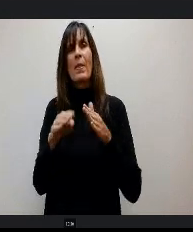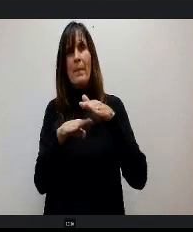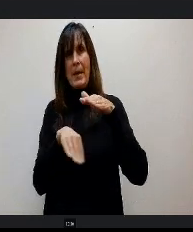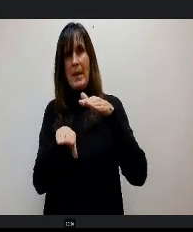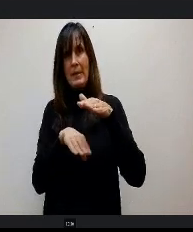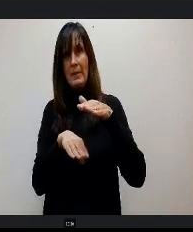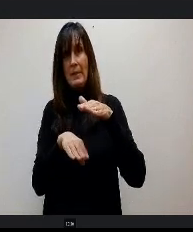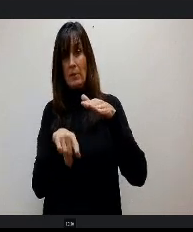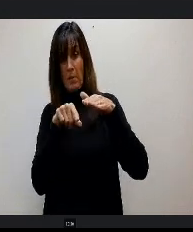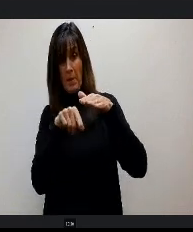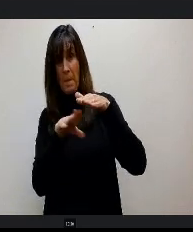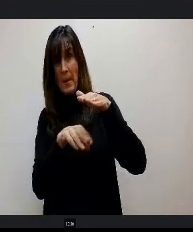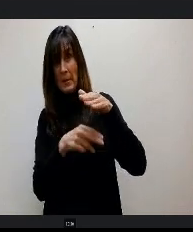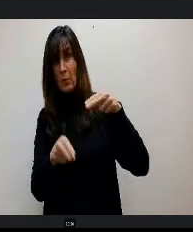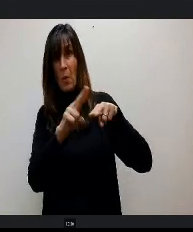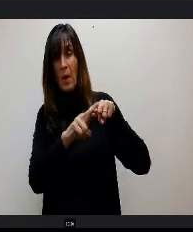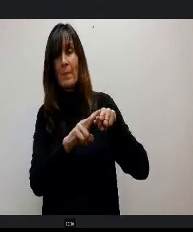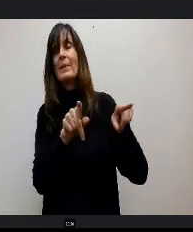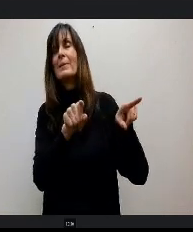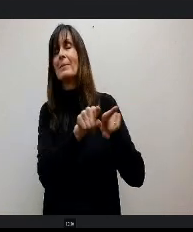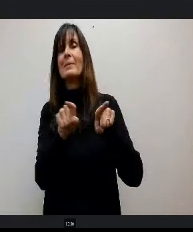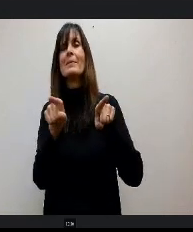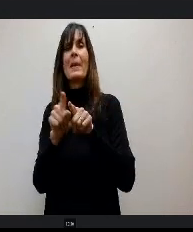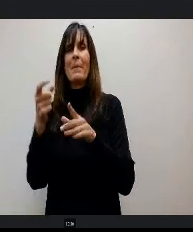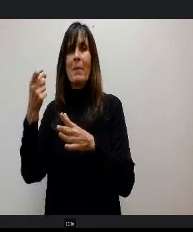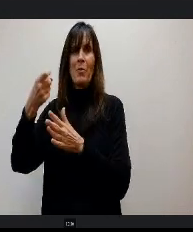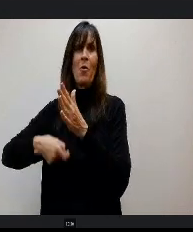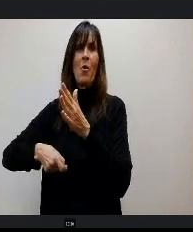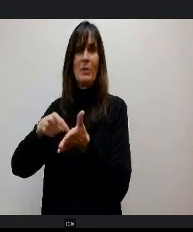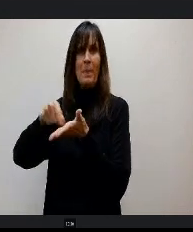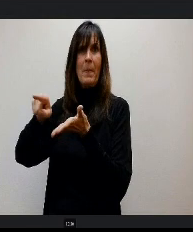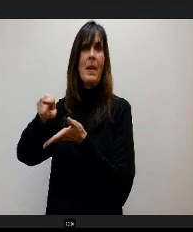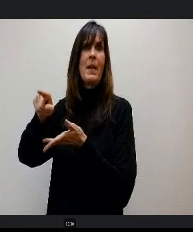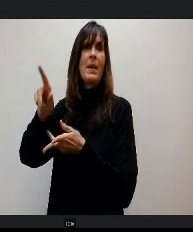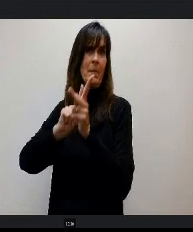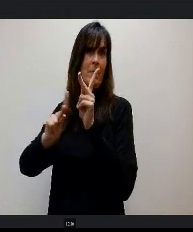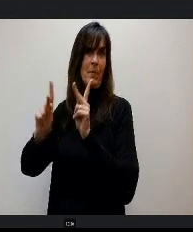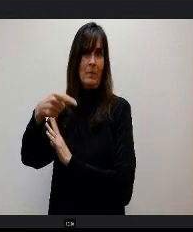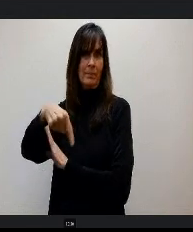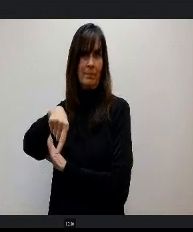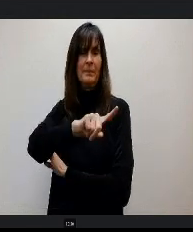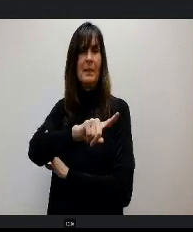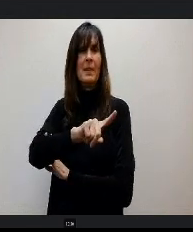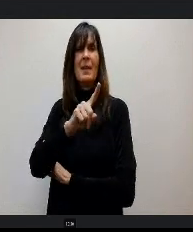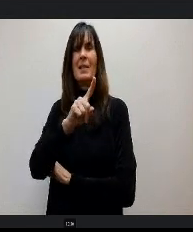y goes up so does the cost to pay all of f those folks. That's about 438,000.